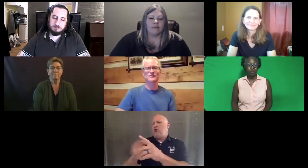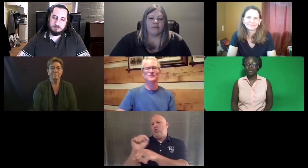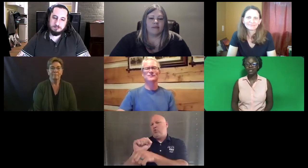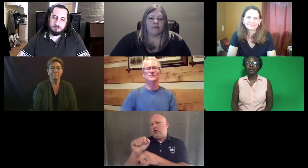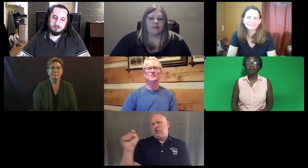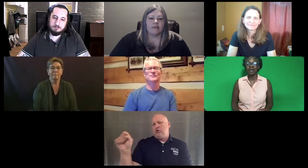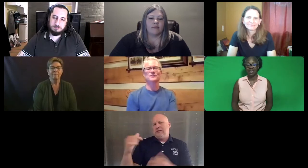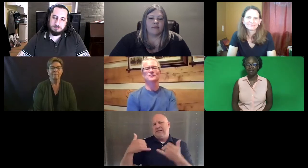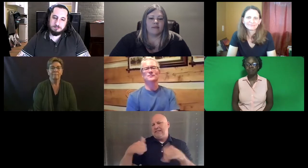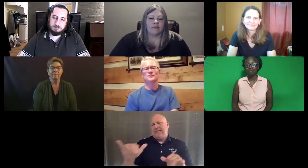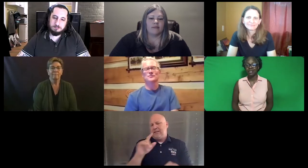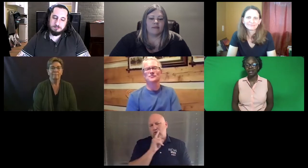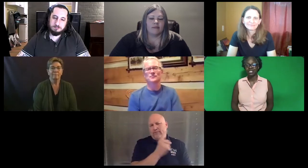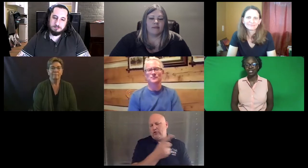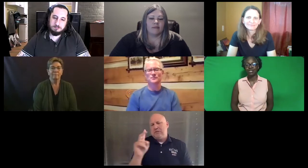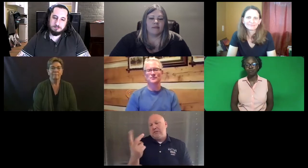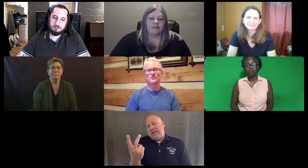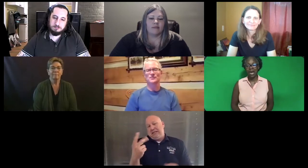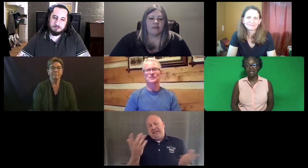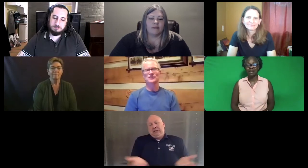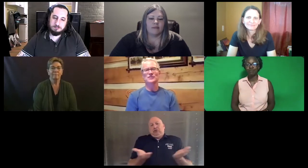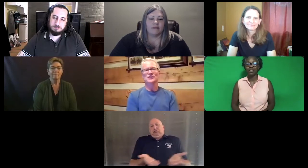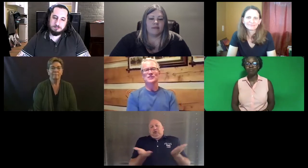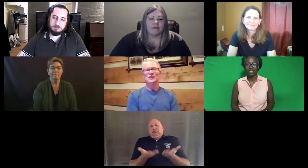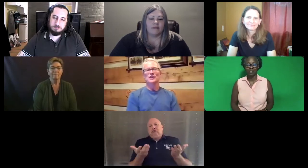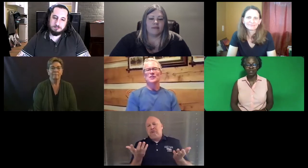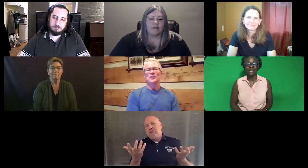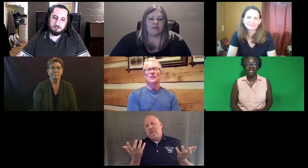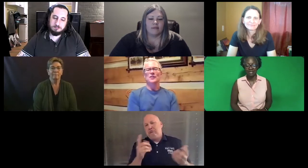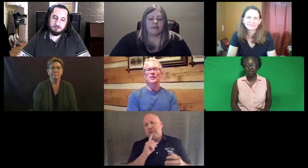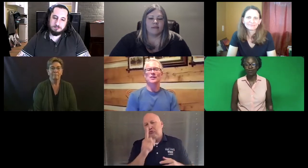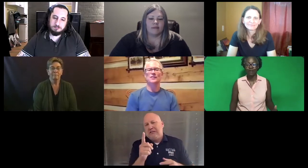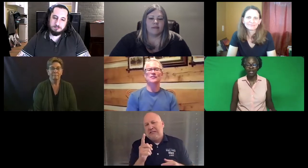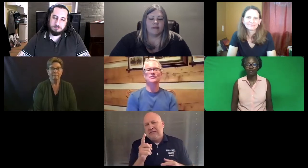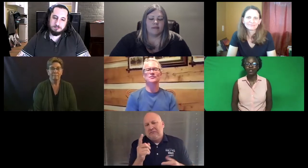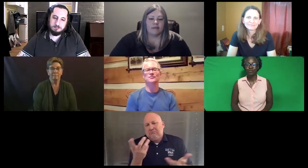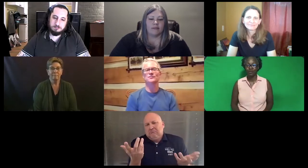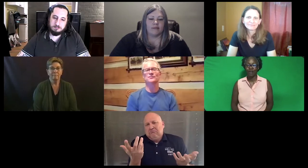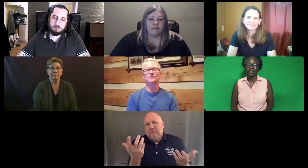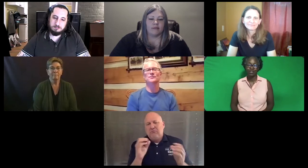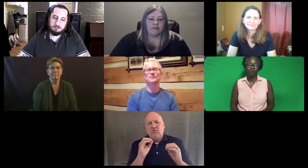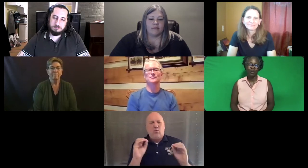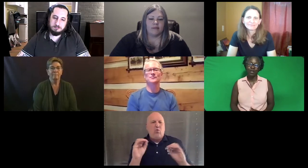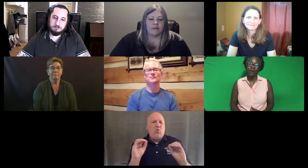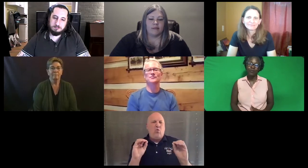it in there and get the knowledge skills passed and really be certified -- fully certified interpreter.